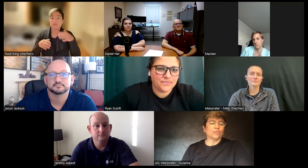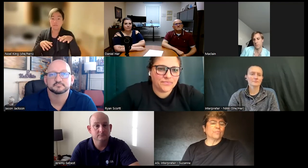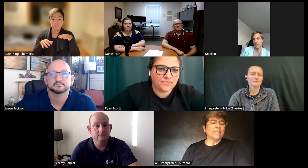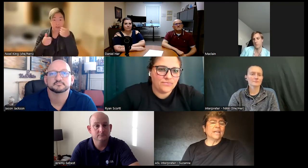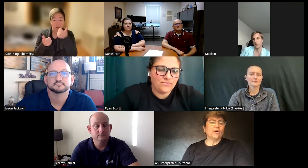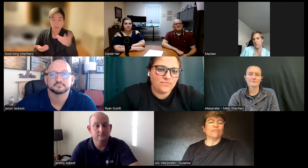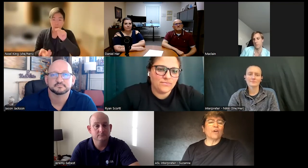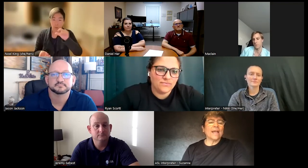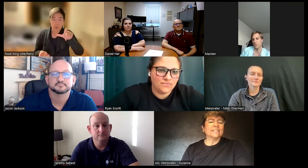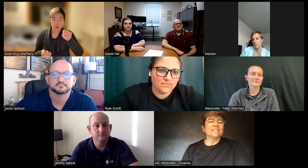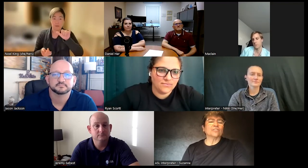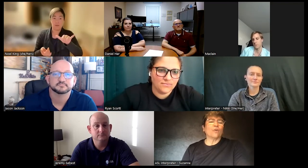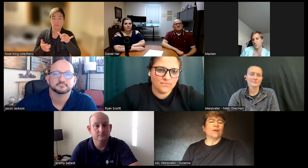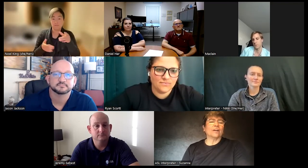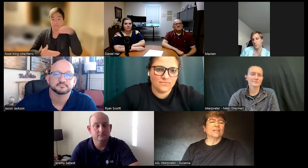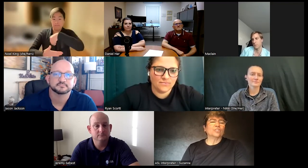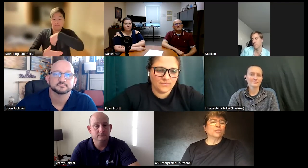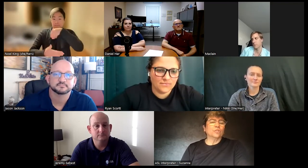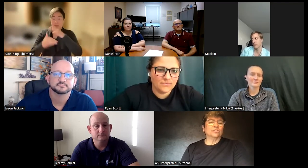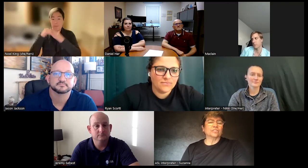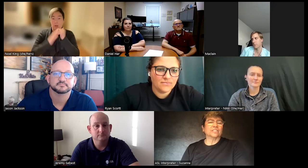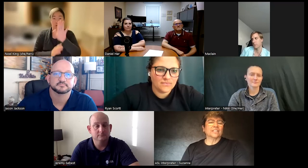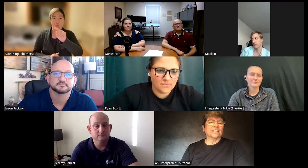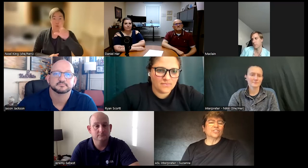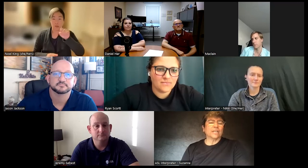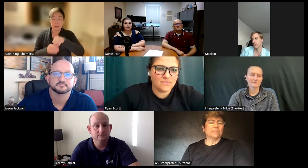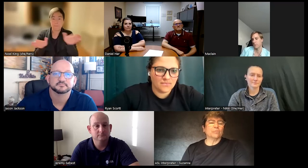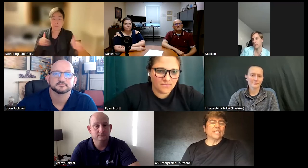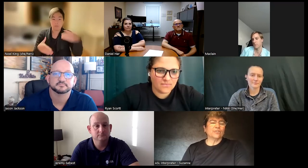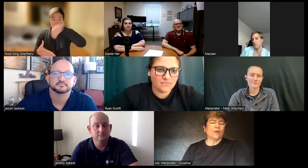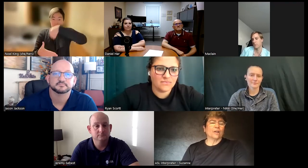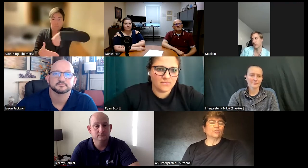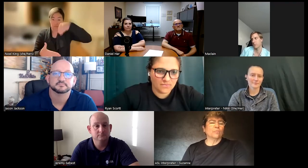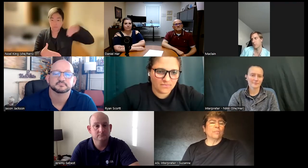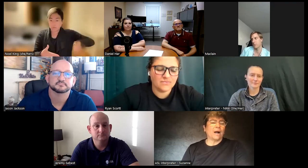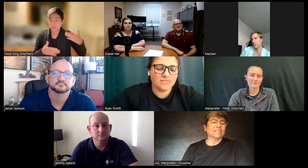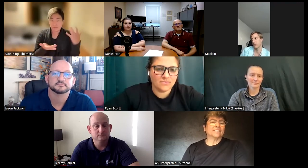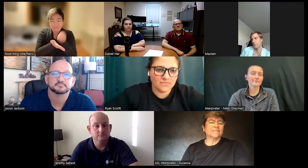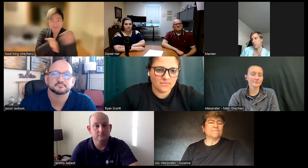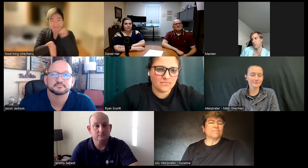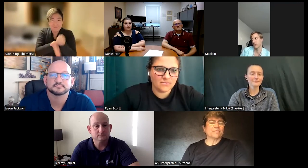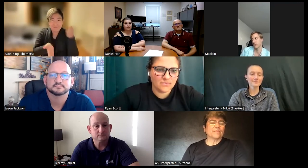social media or friends or tools that you can put in your toolbox